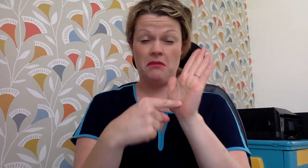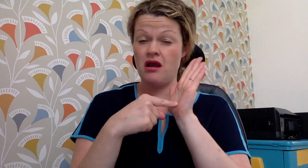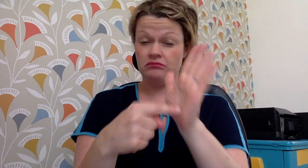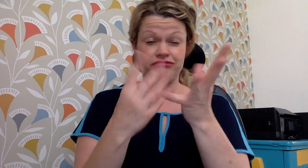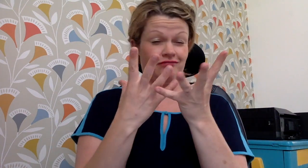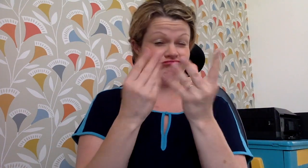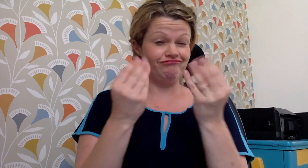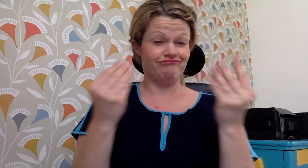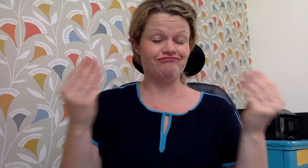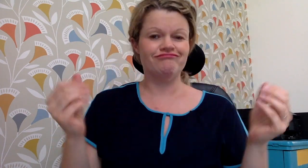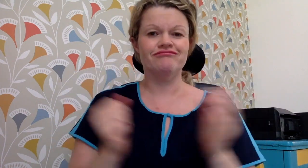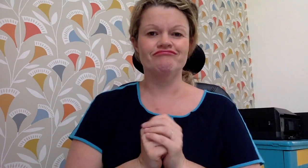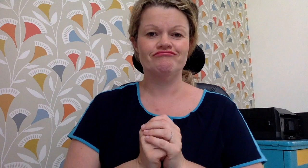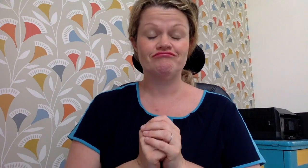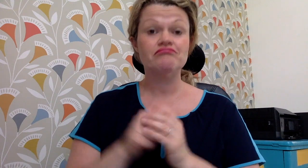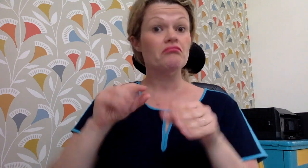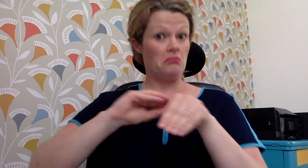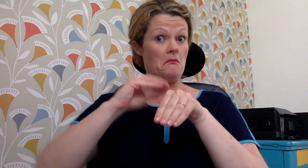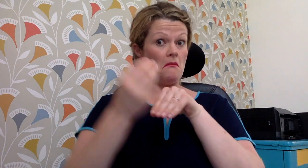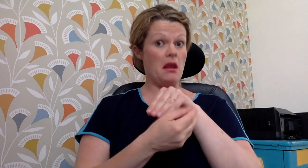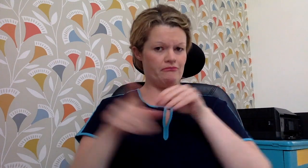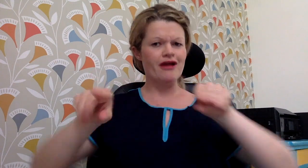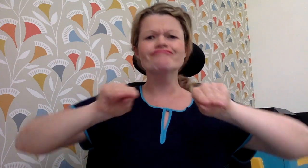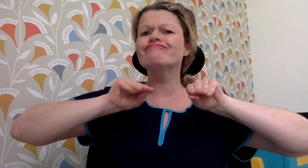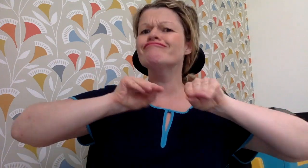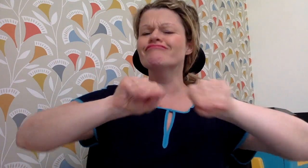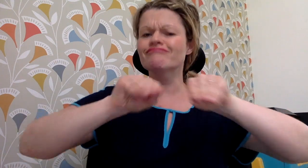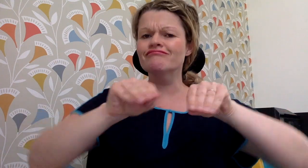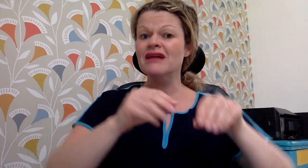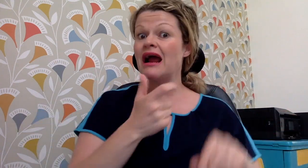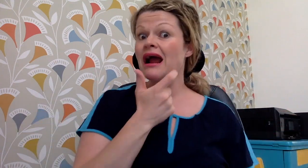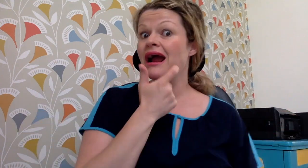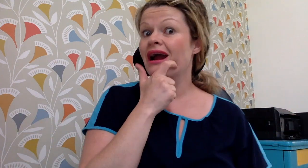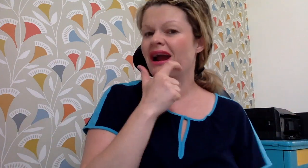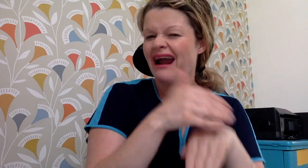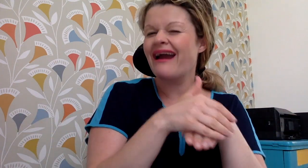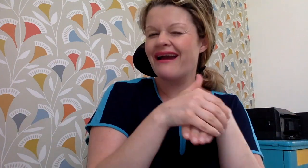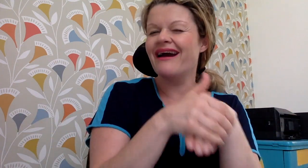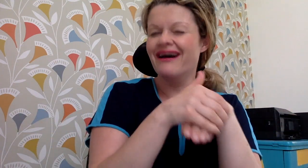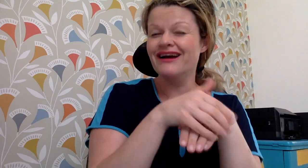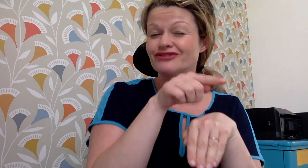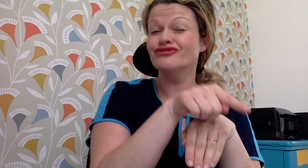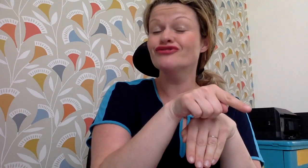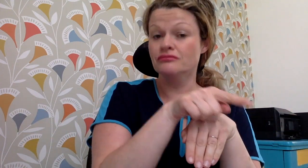Her book provides convincing examples Barbara taught English at the university